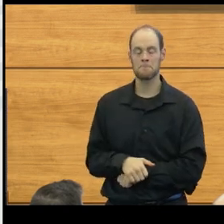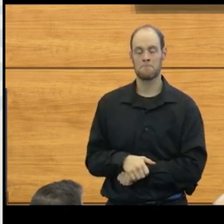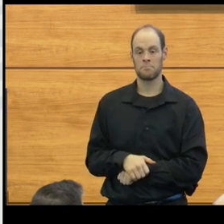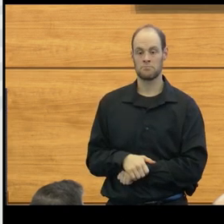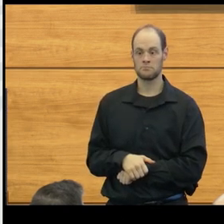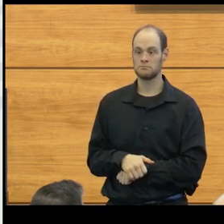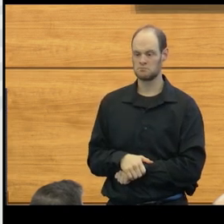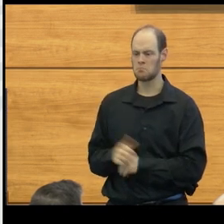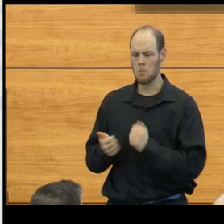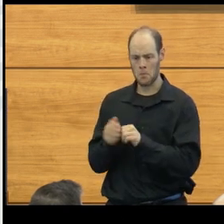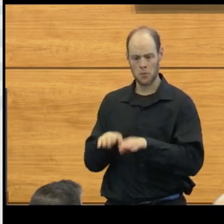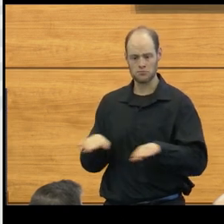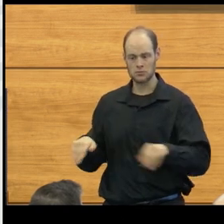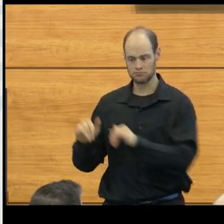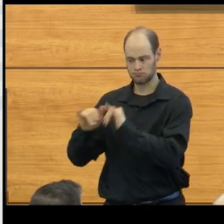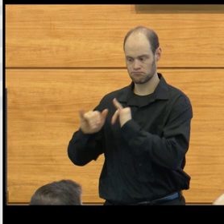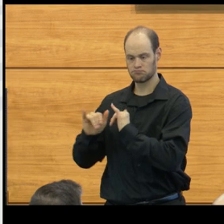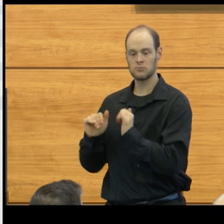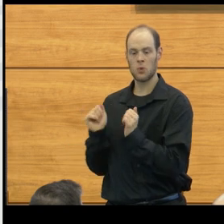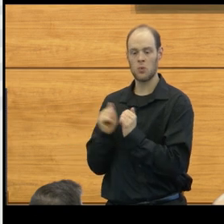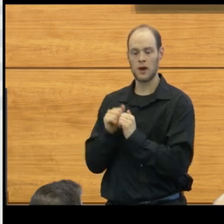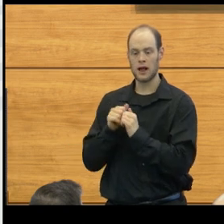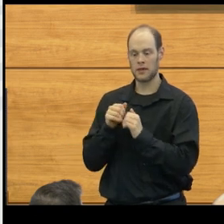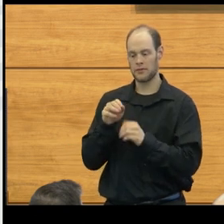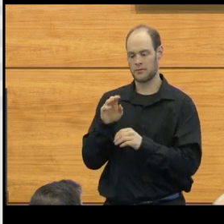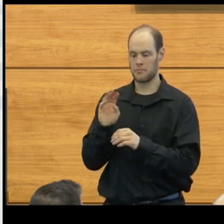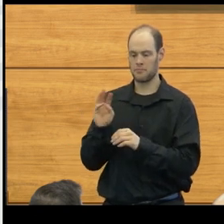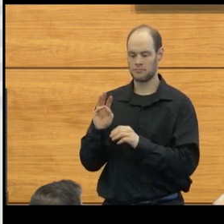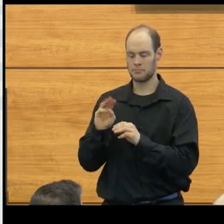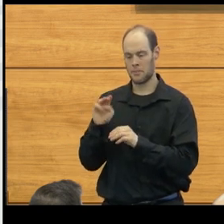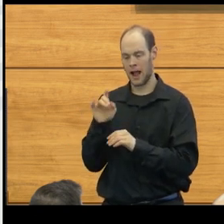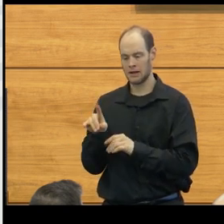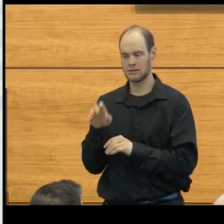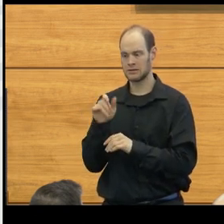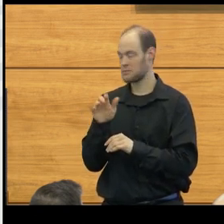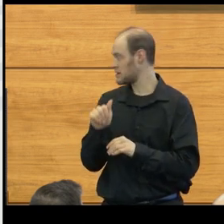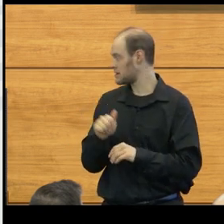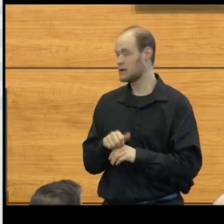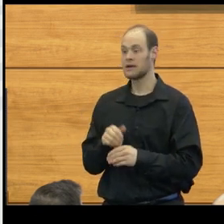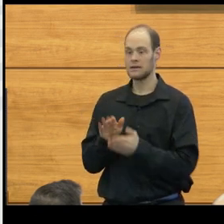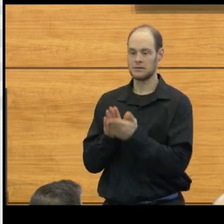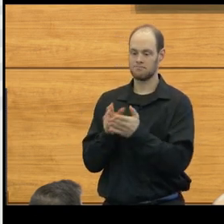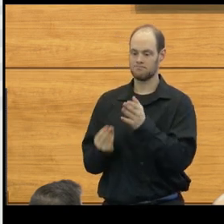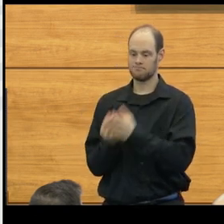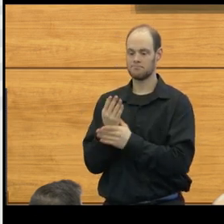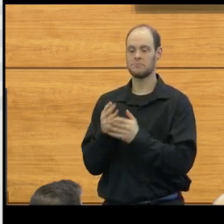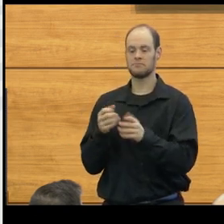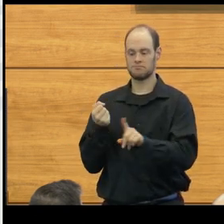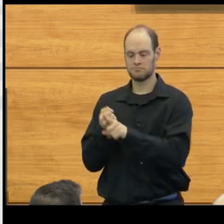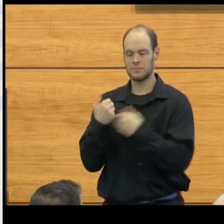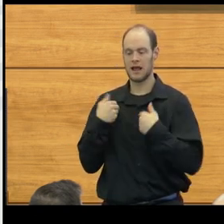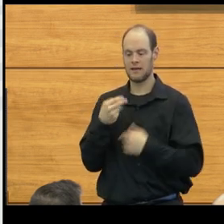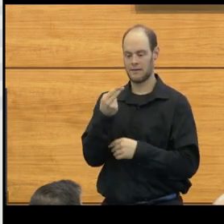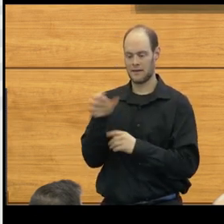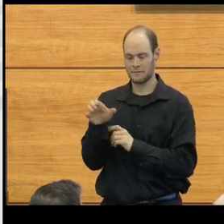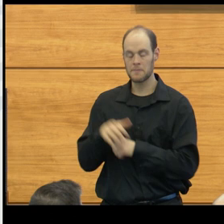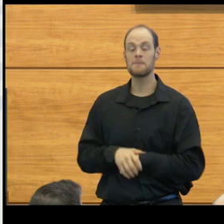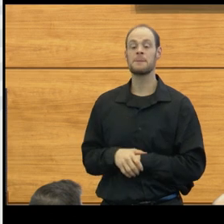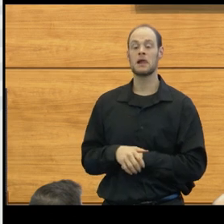And like most children with myelomeningocele, he went on to develop hydrocephalus. The way they dealt with it at the time